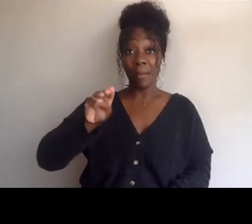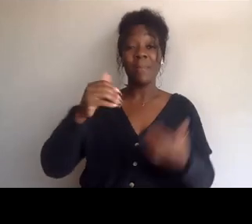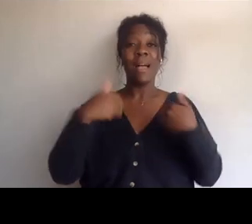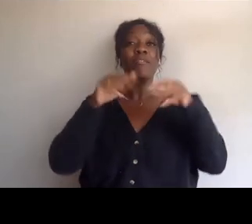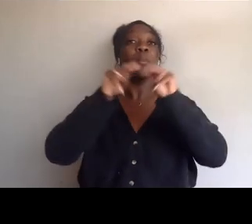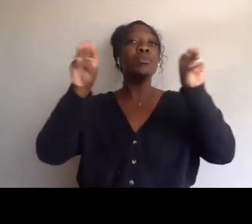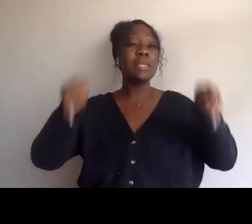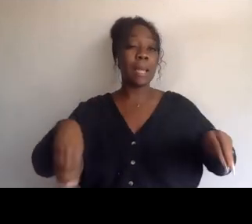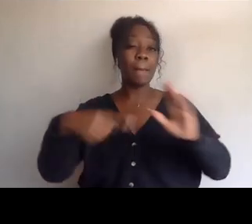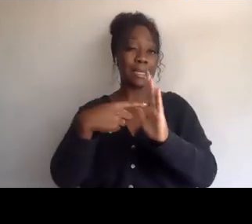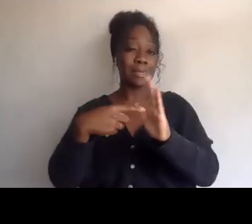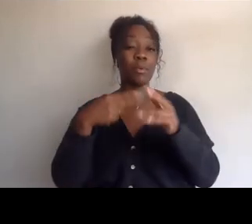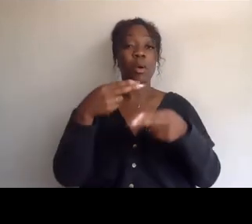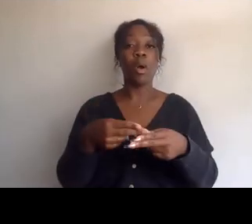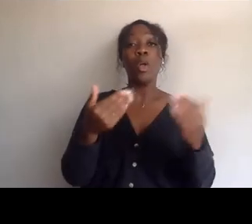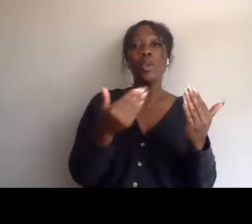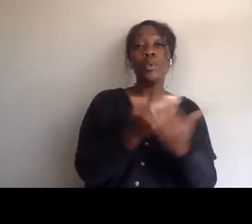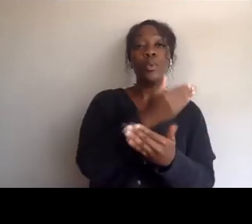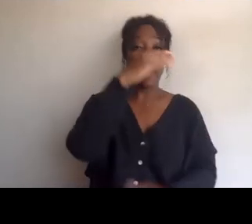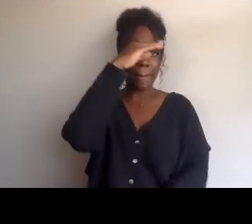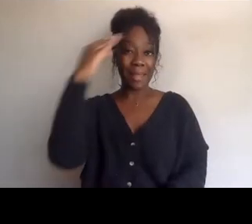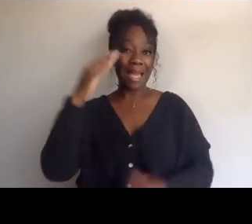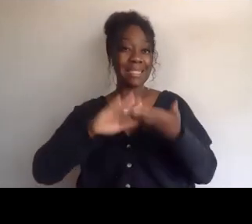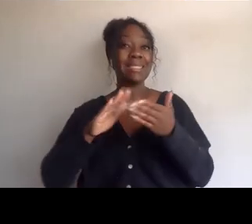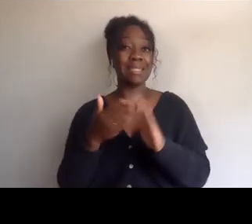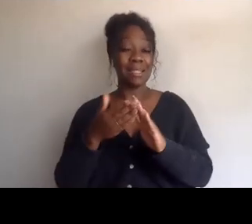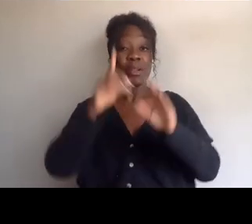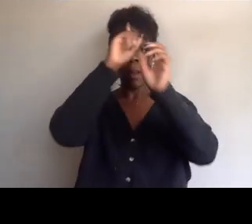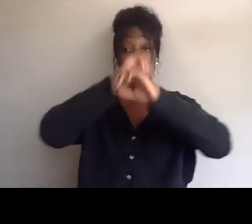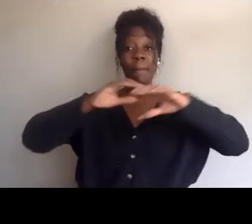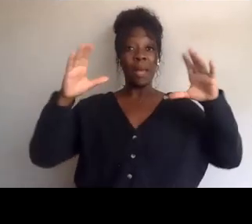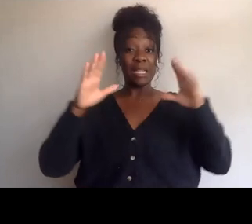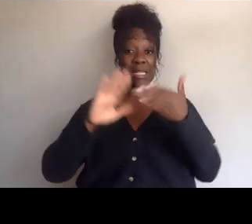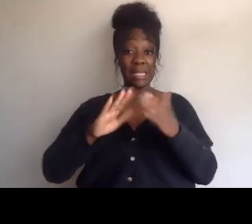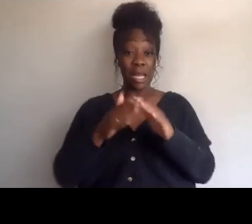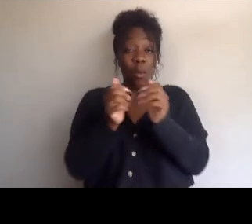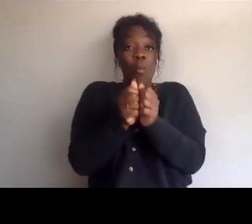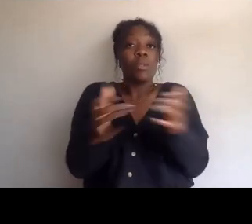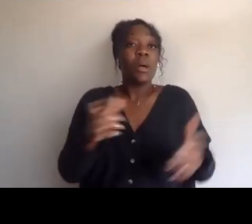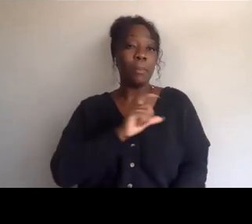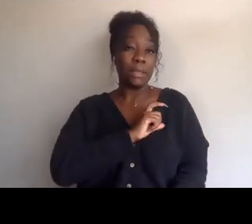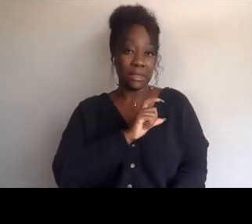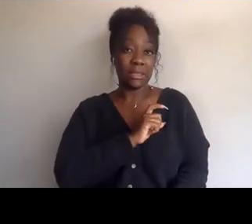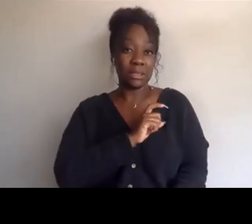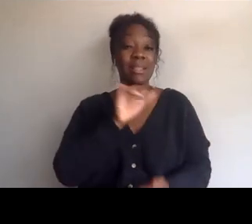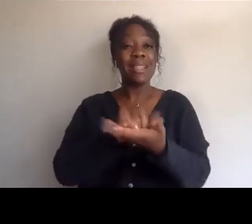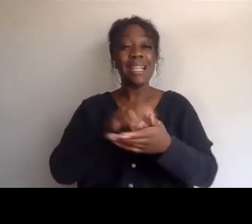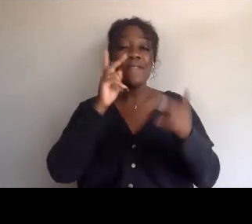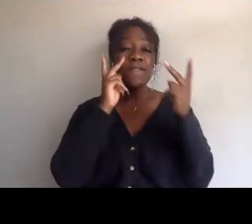called "New Black City," imagining a city without police, and this is visual arts, performance arts,